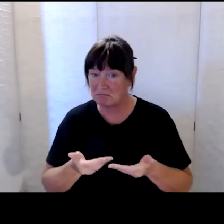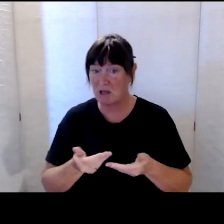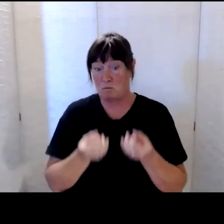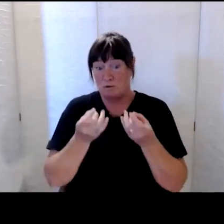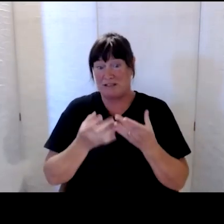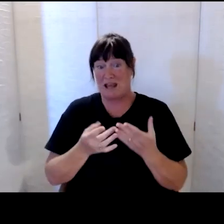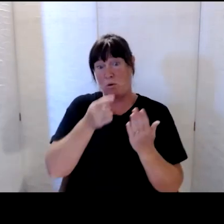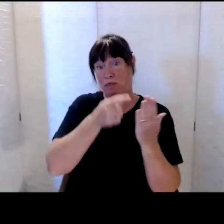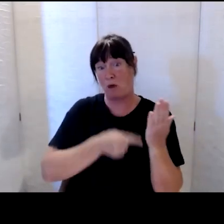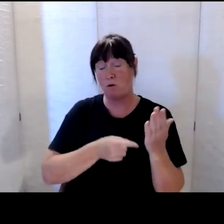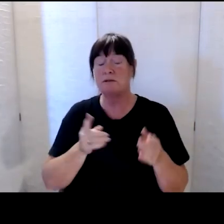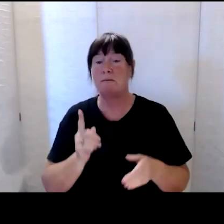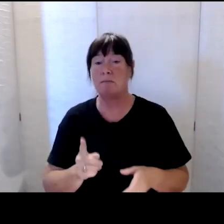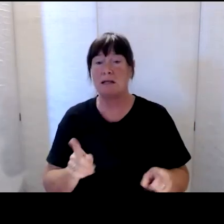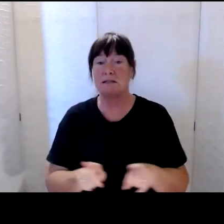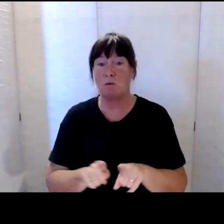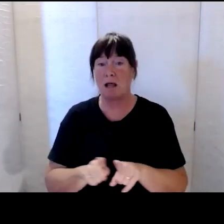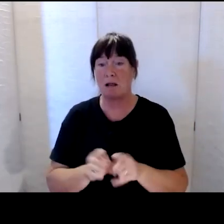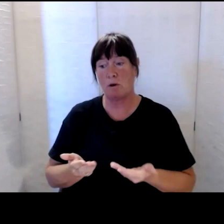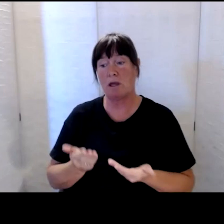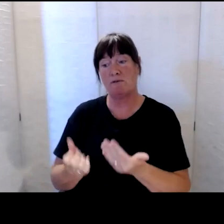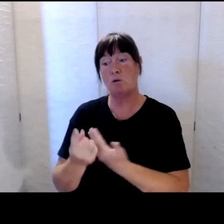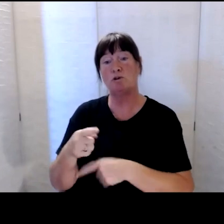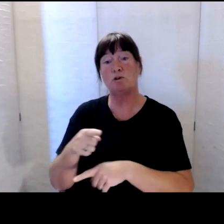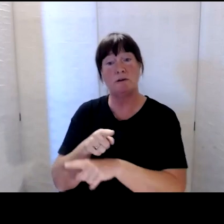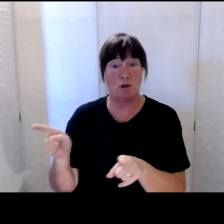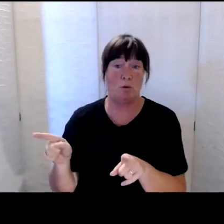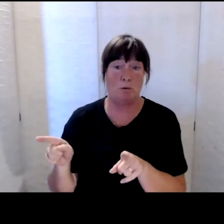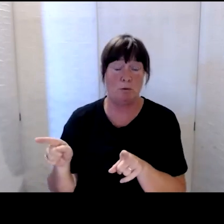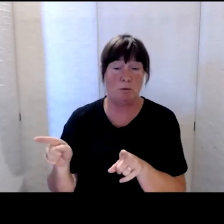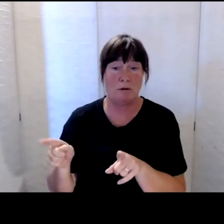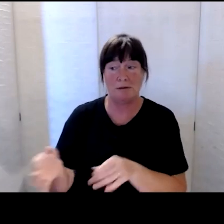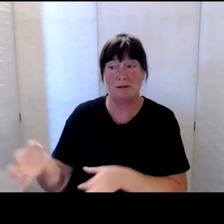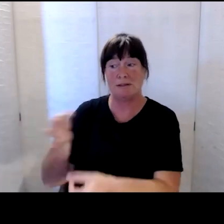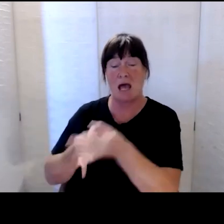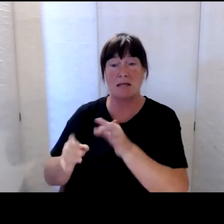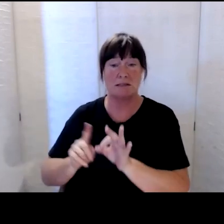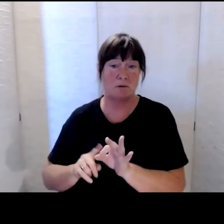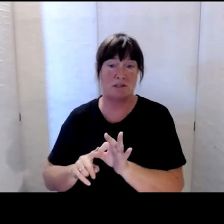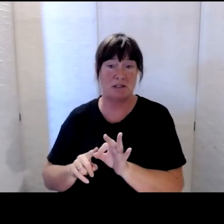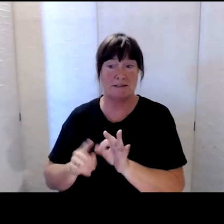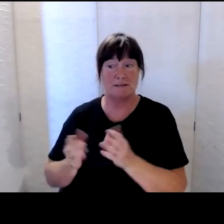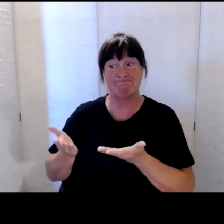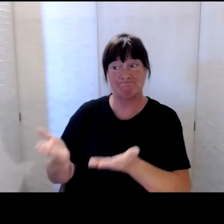but you will also get the opportunity to ask some questions that you may have.